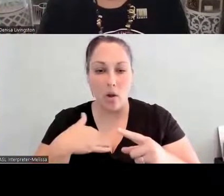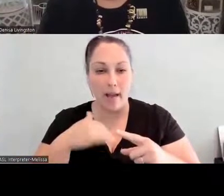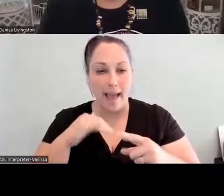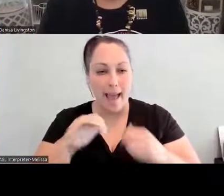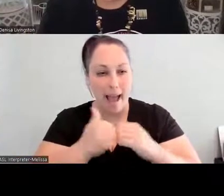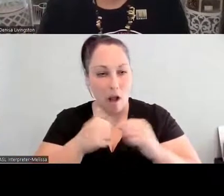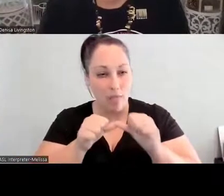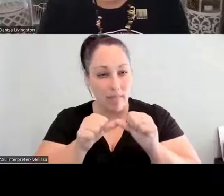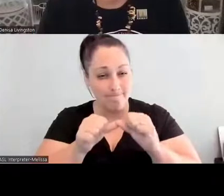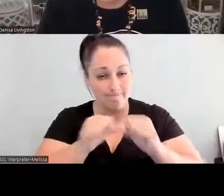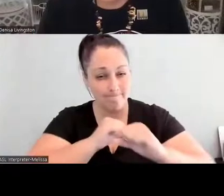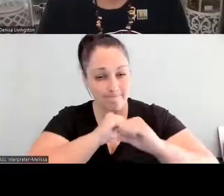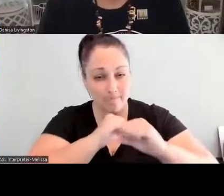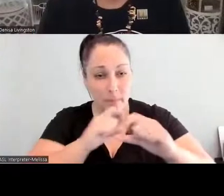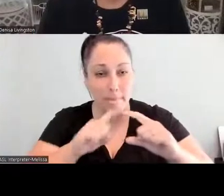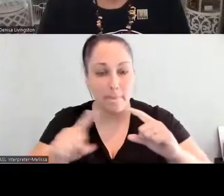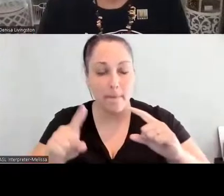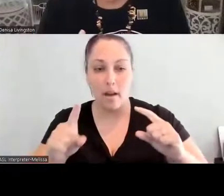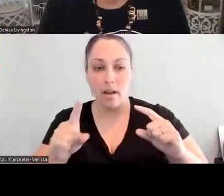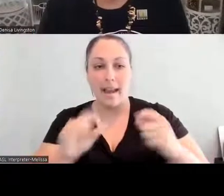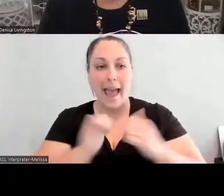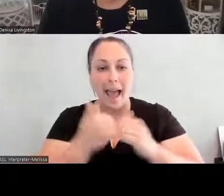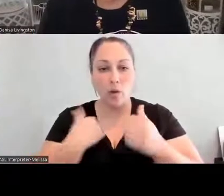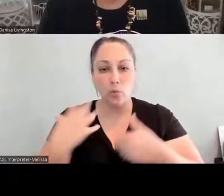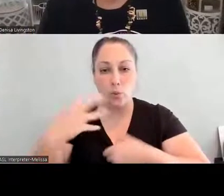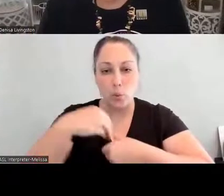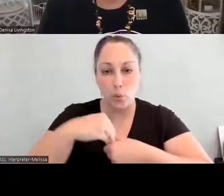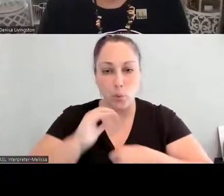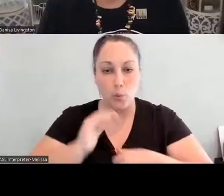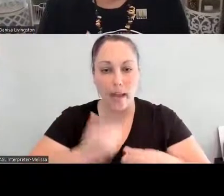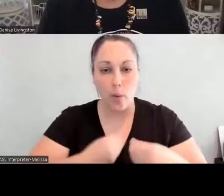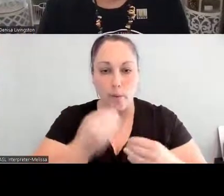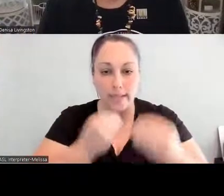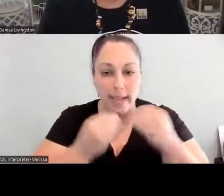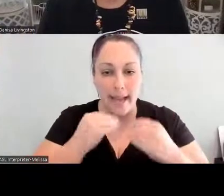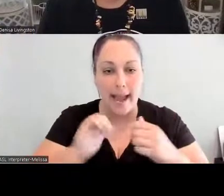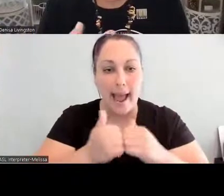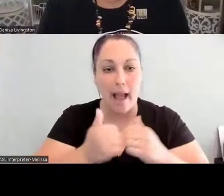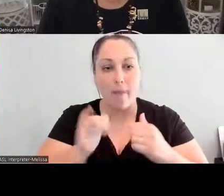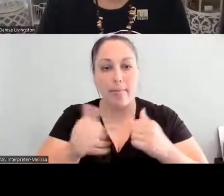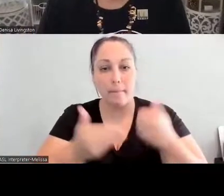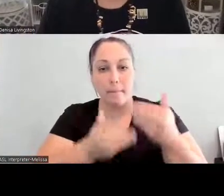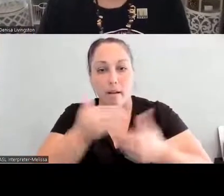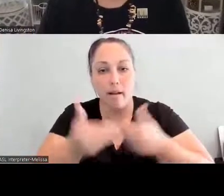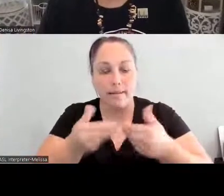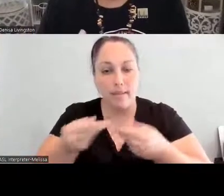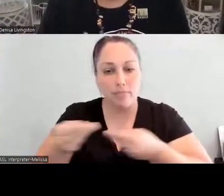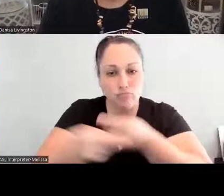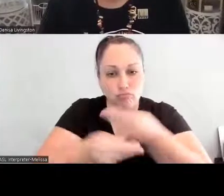incorporate this into our diet and how do we facilitate that process, but now we're talking about resiliency.